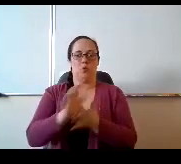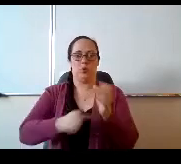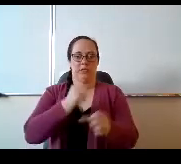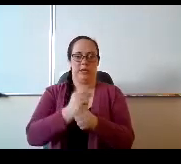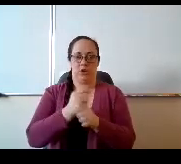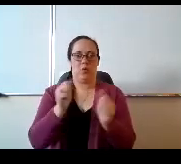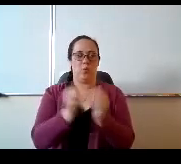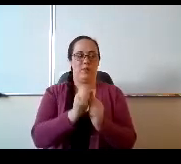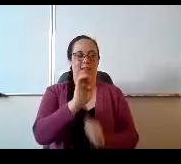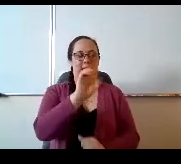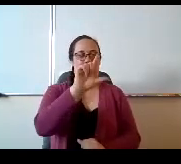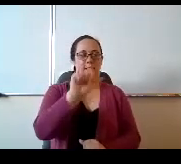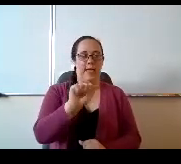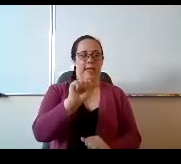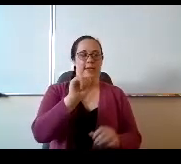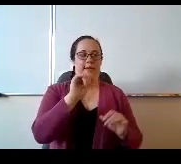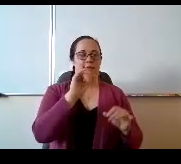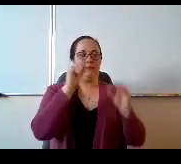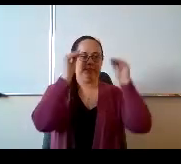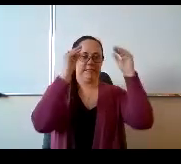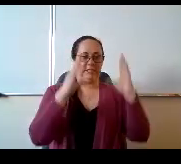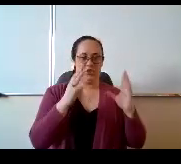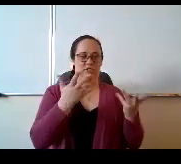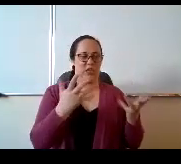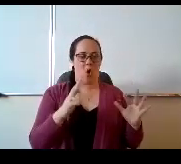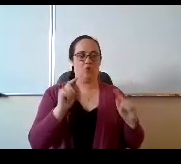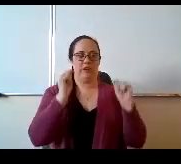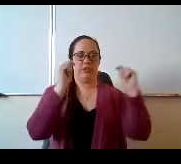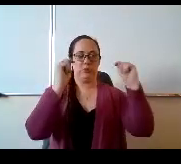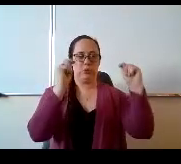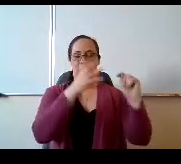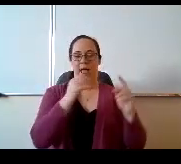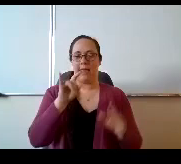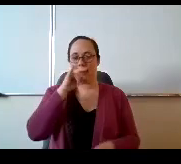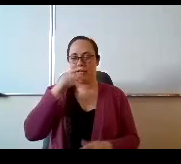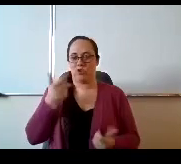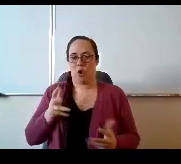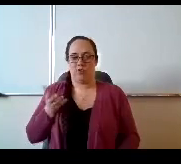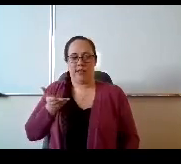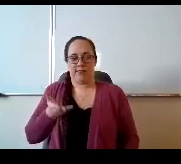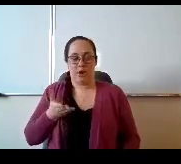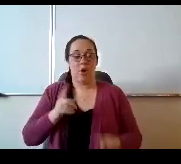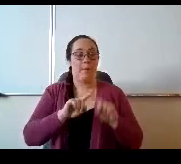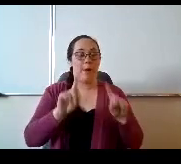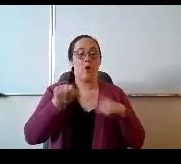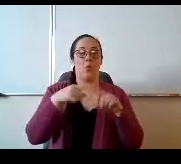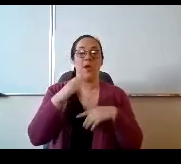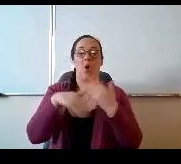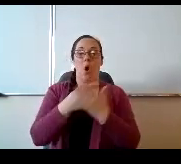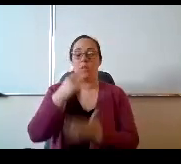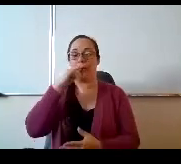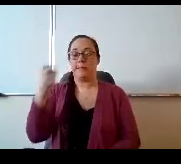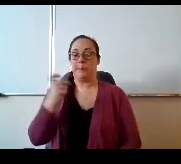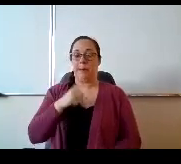Already do tutoring and things like that and kids are already there. What we have found when we brought all kids back to school,